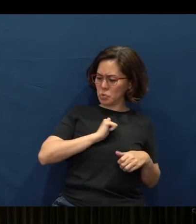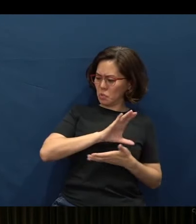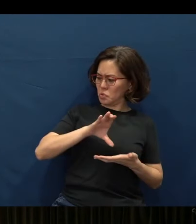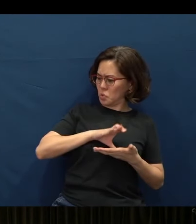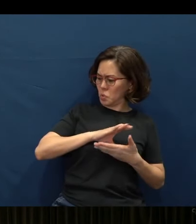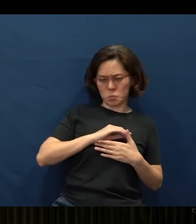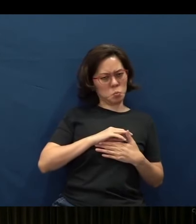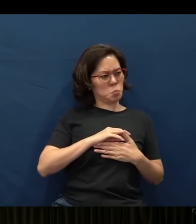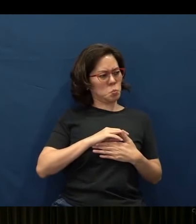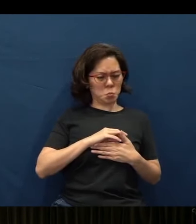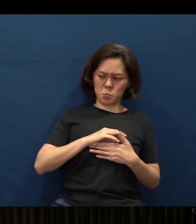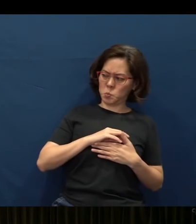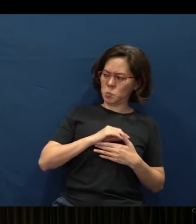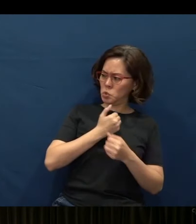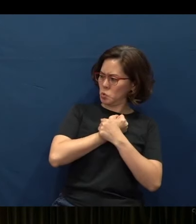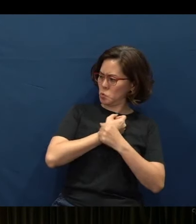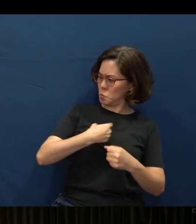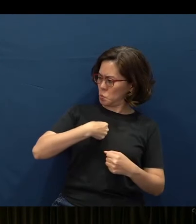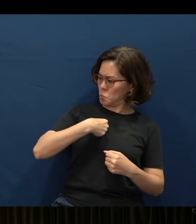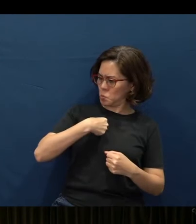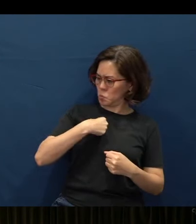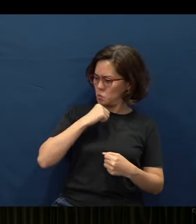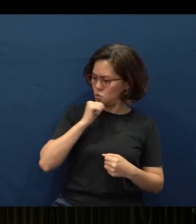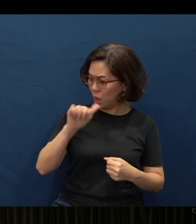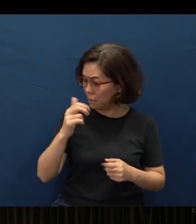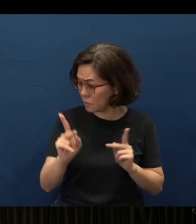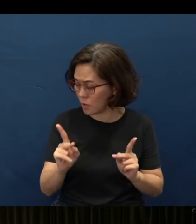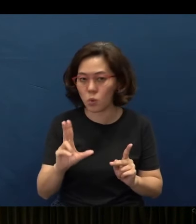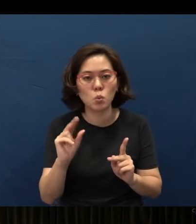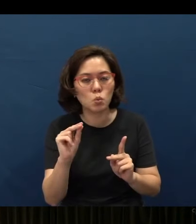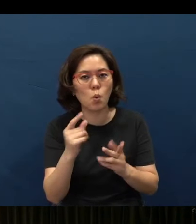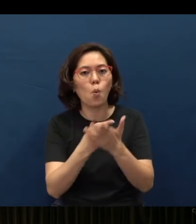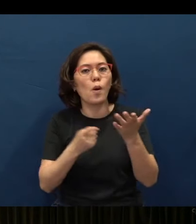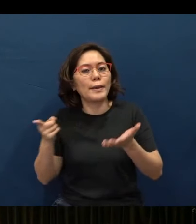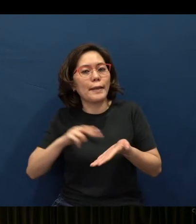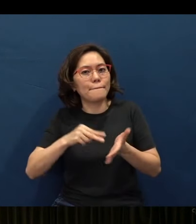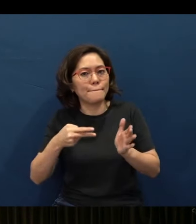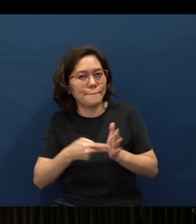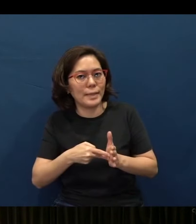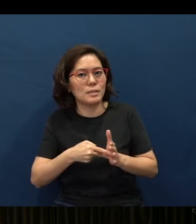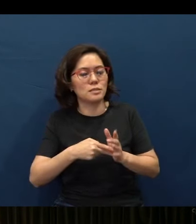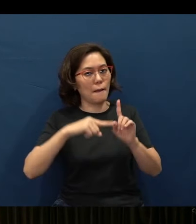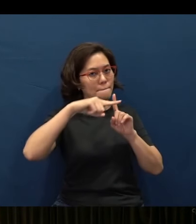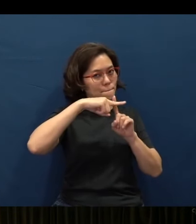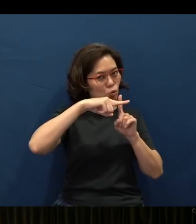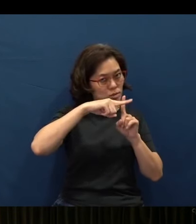like (choosing to love) yourself (and not) love other people. But really, what he meant was really the positive sense of (the word).